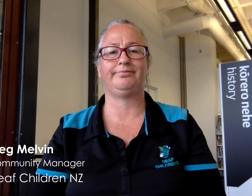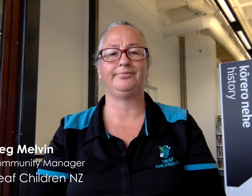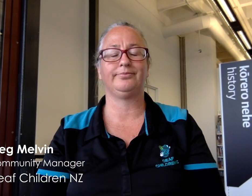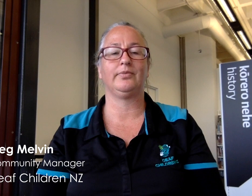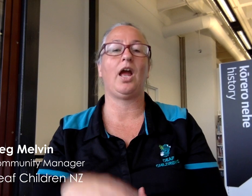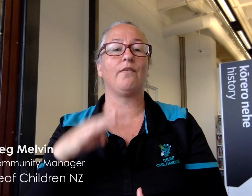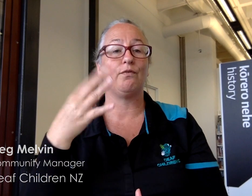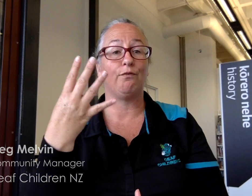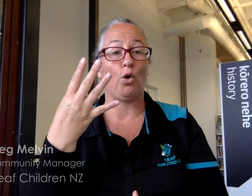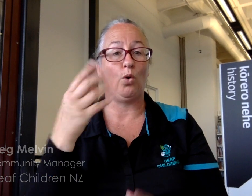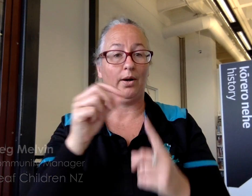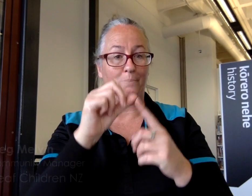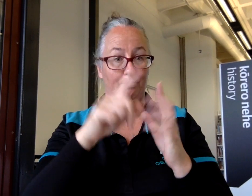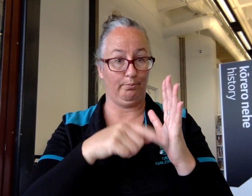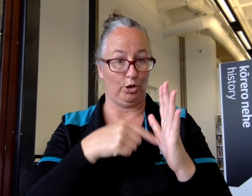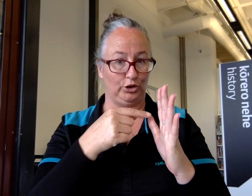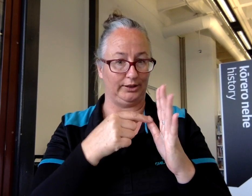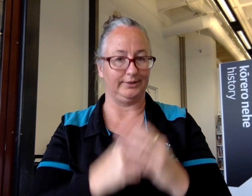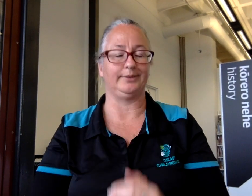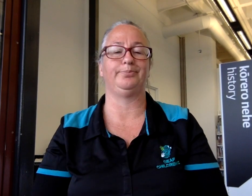Four projects: